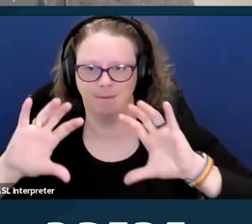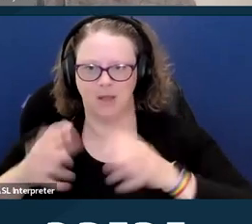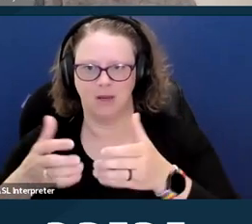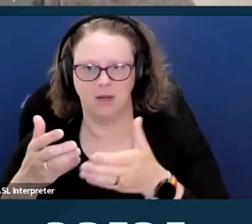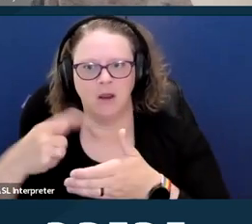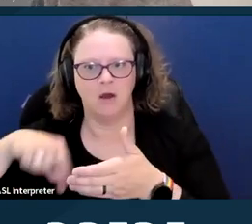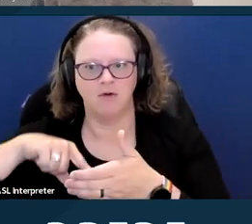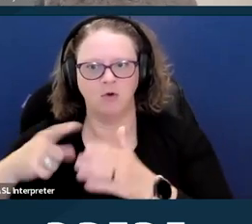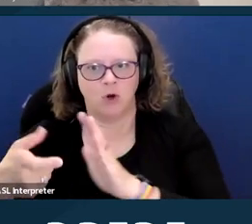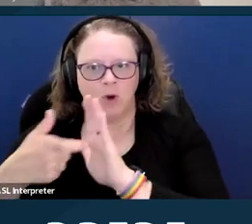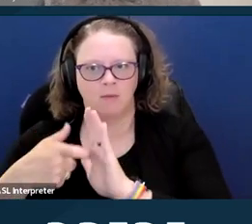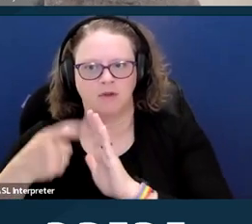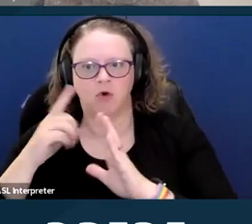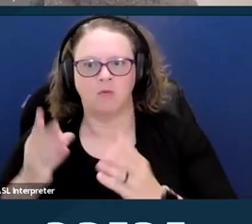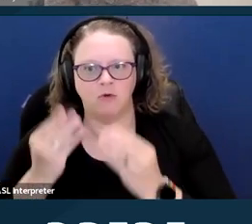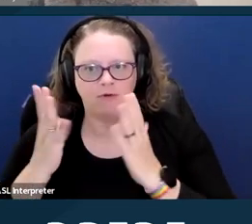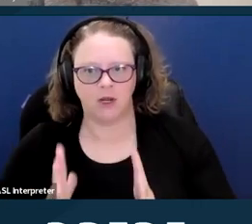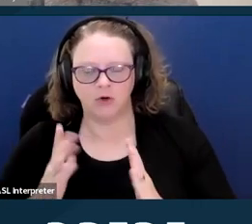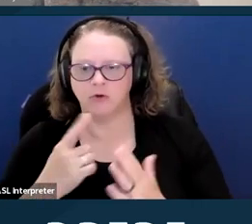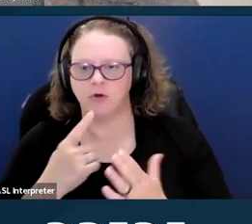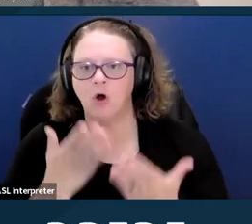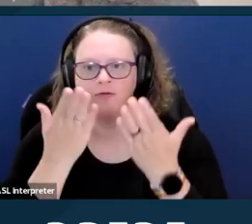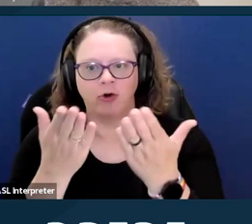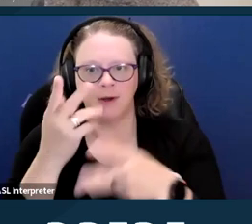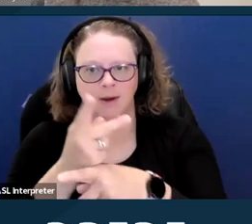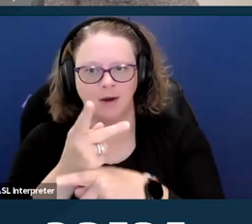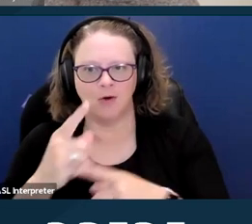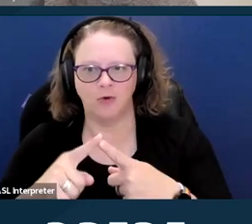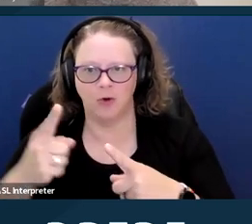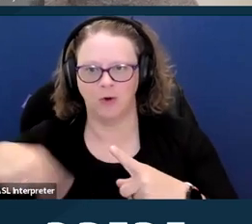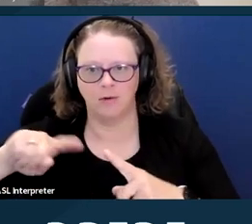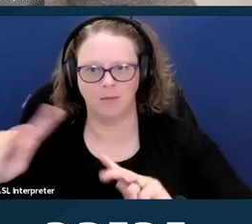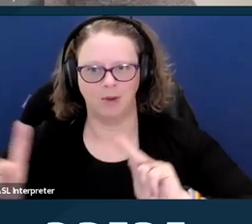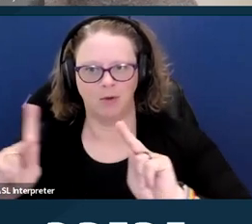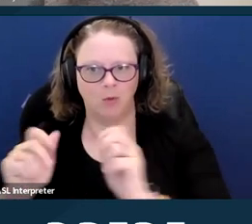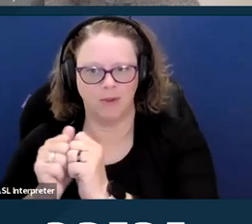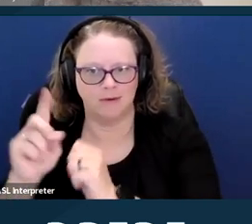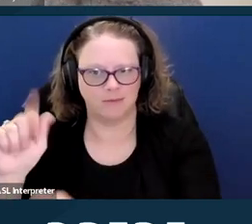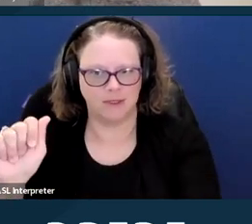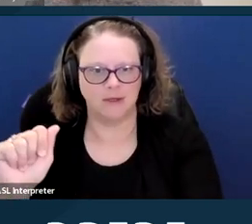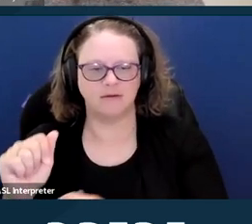for providers offering care to people with disabilities. And that is effective communication.